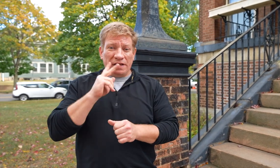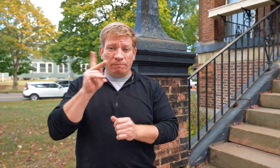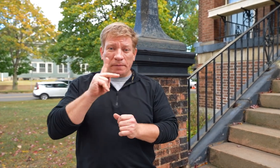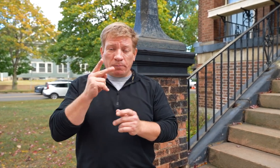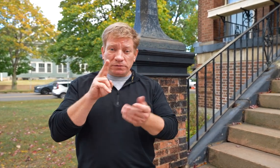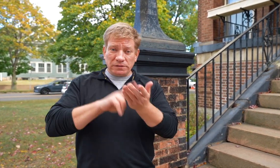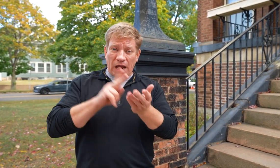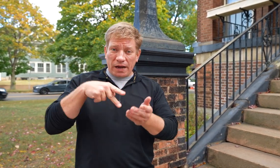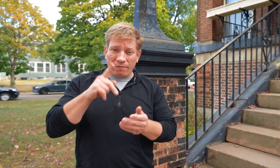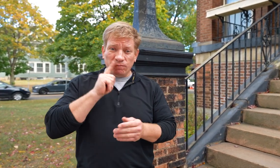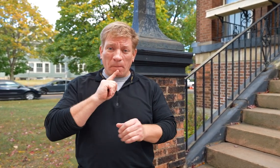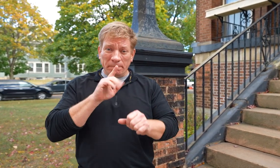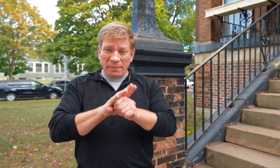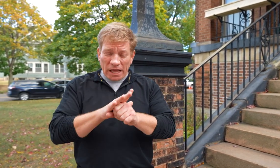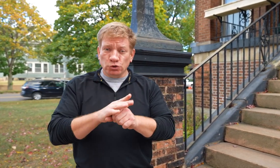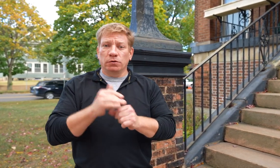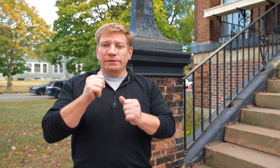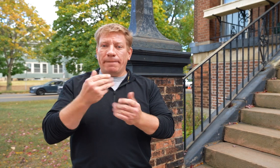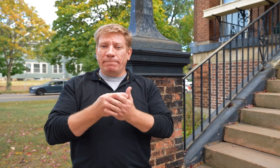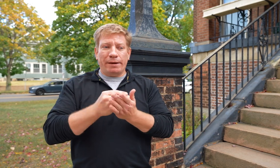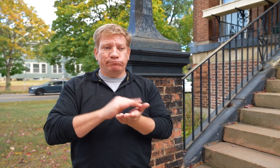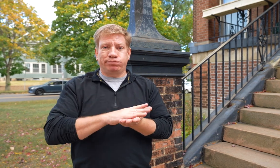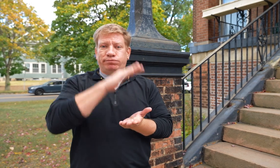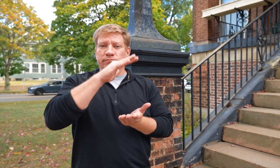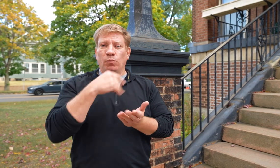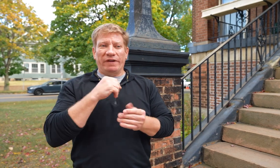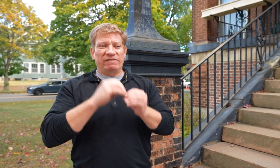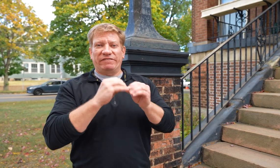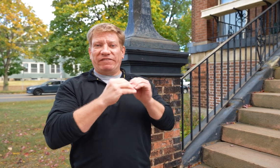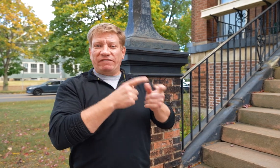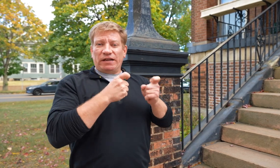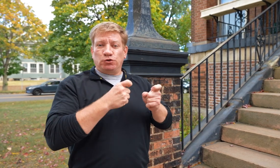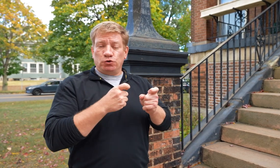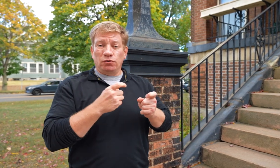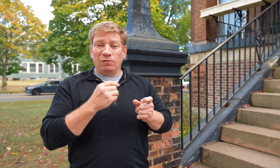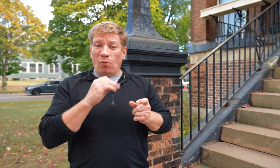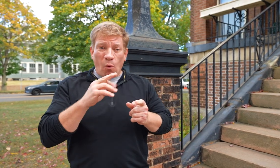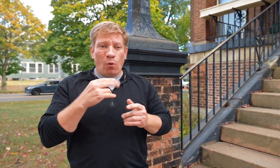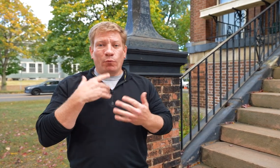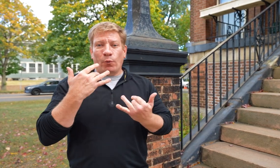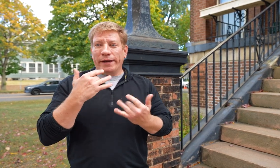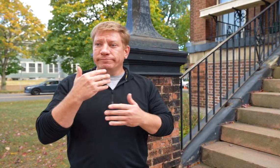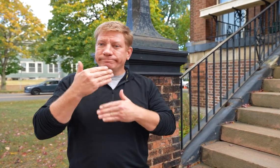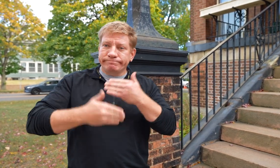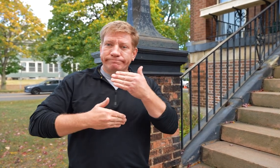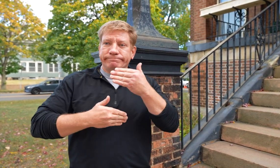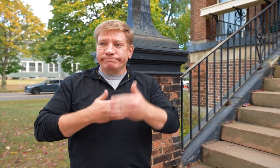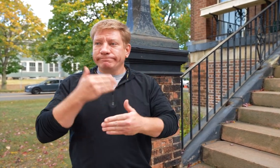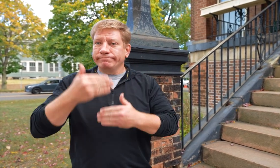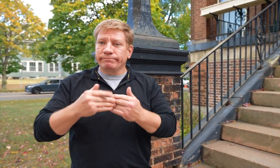If people sign up to pledge money then we can save up money and fix things much faster. If not, we have to wait to go through